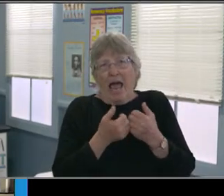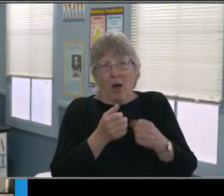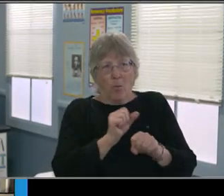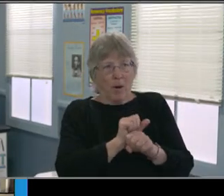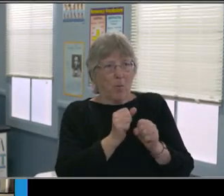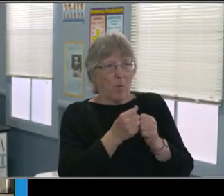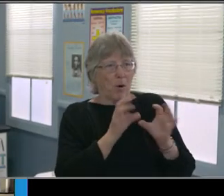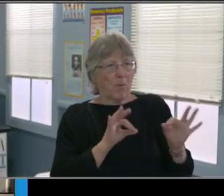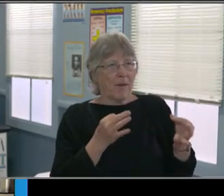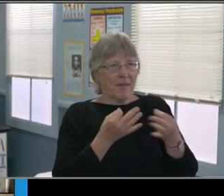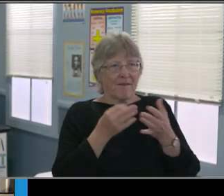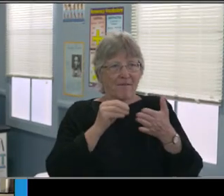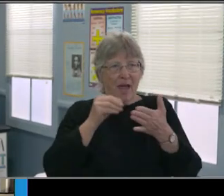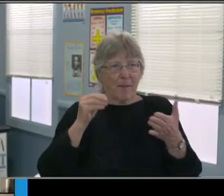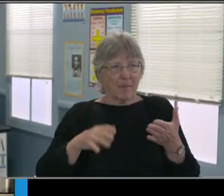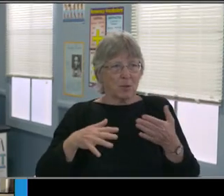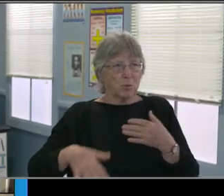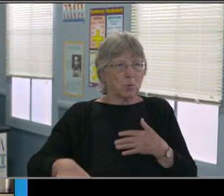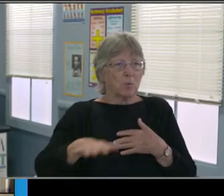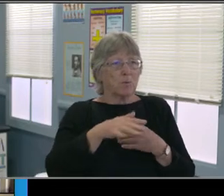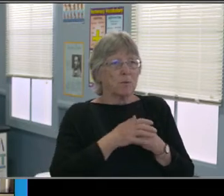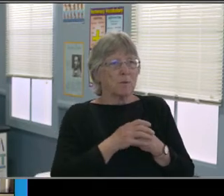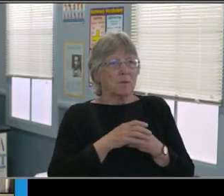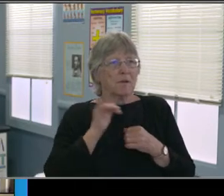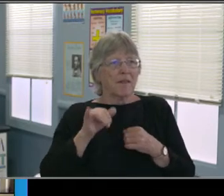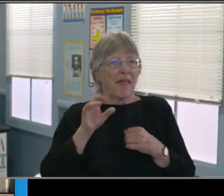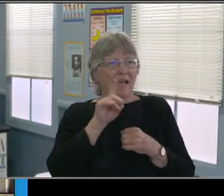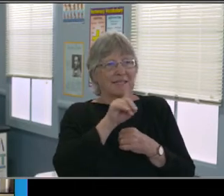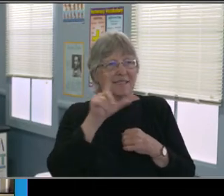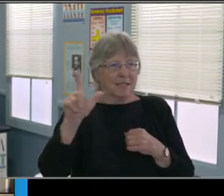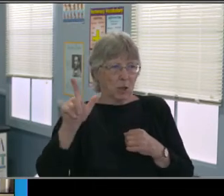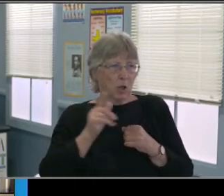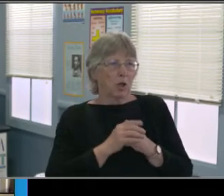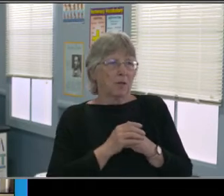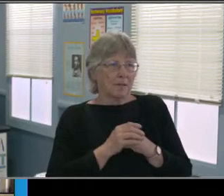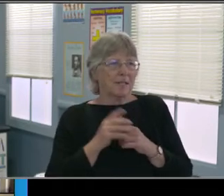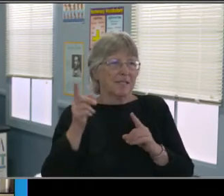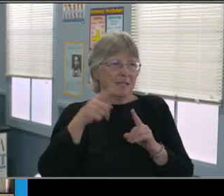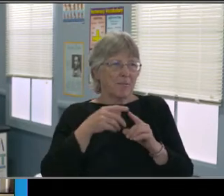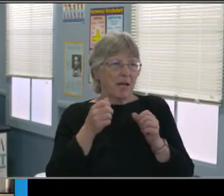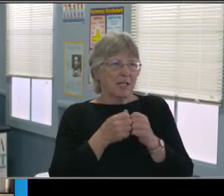in order to help our students move forward and thrive. So again, thank you. Thank you so much.